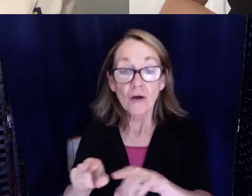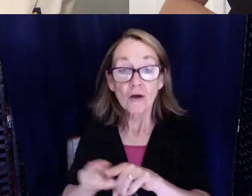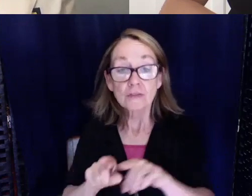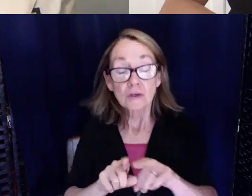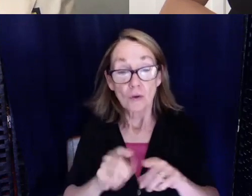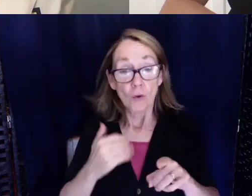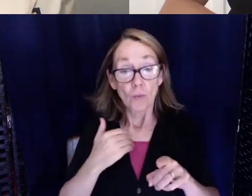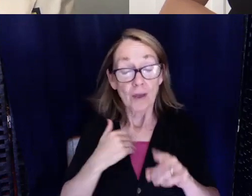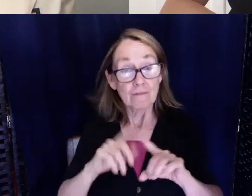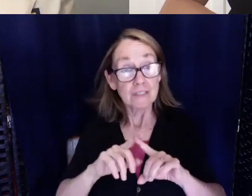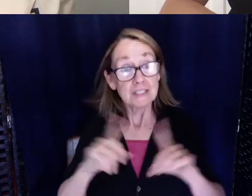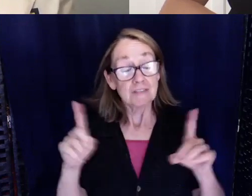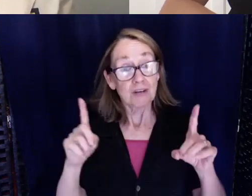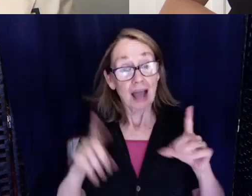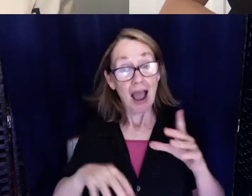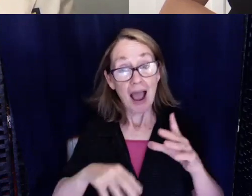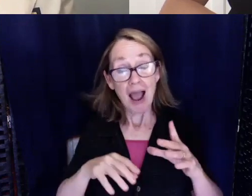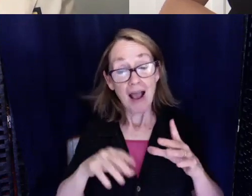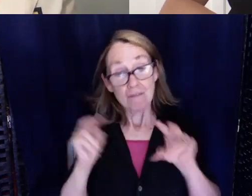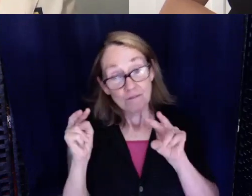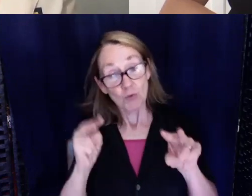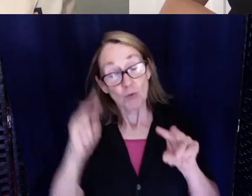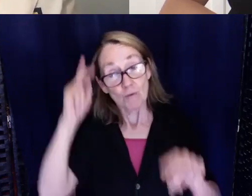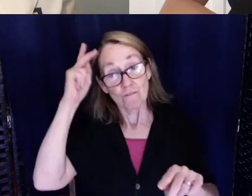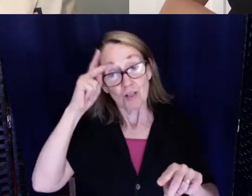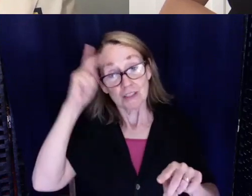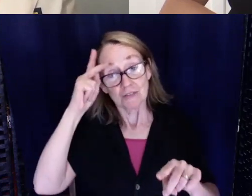like a unique outlook on life because we were brought up with